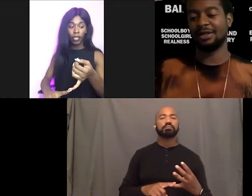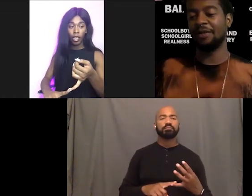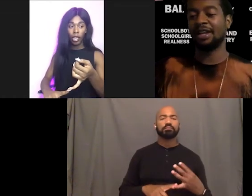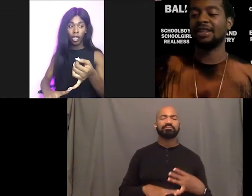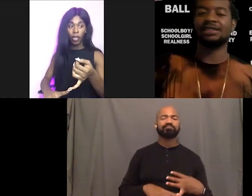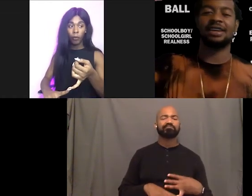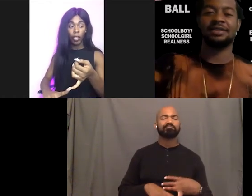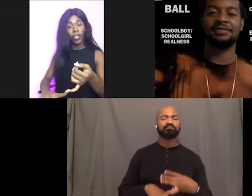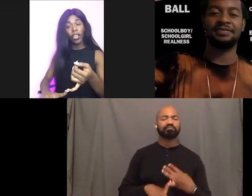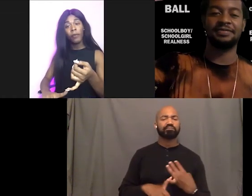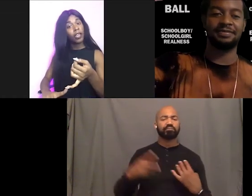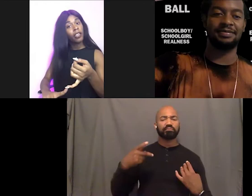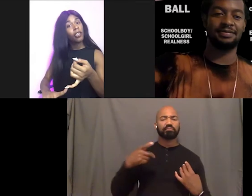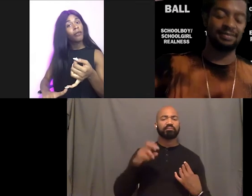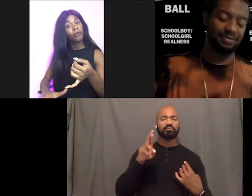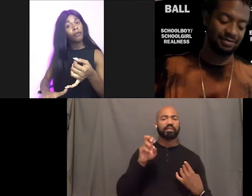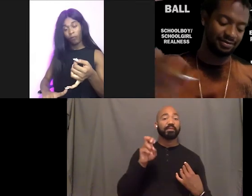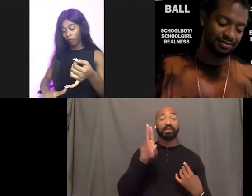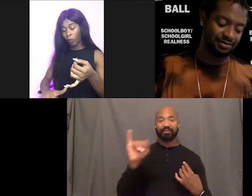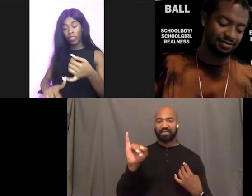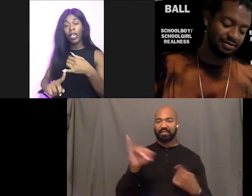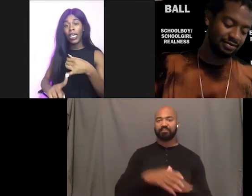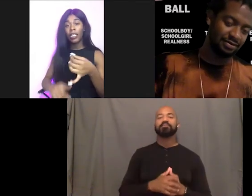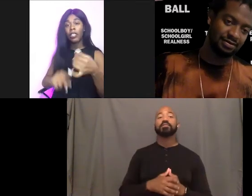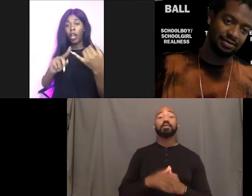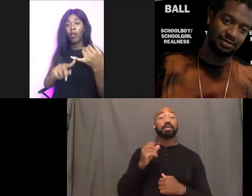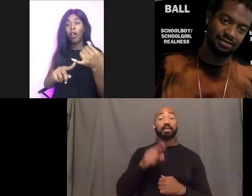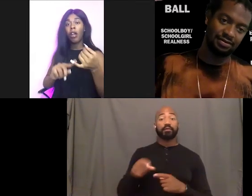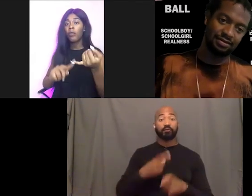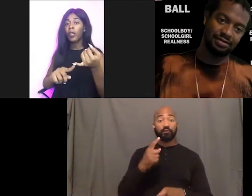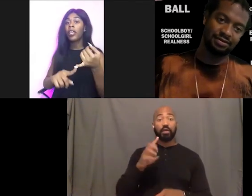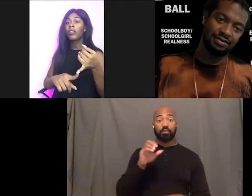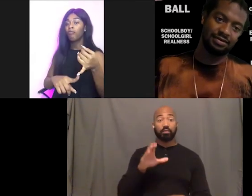Um, if anybody is from Wisconsin, know Ricardo Wynn.